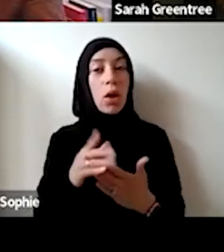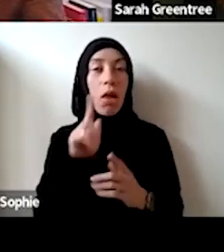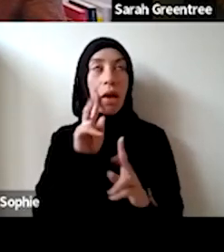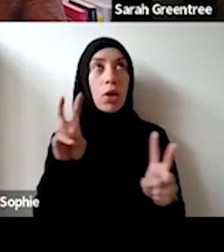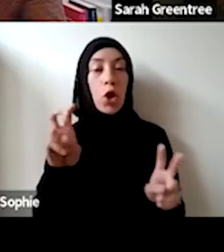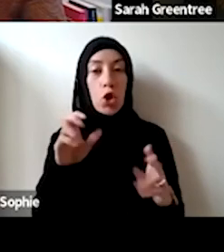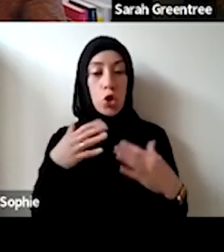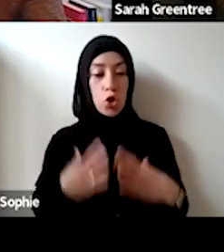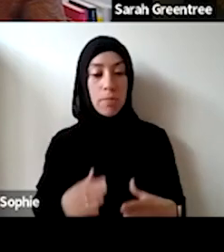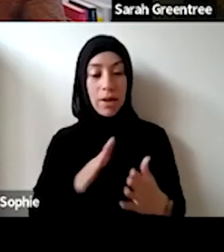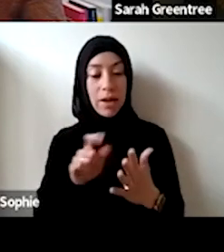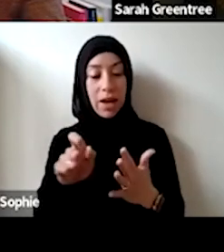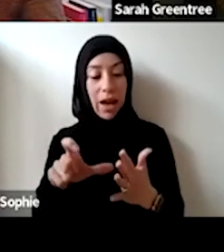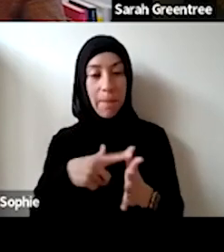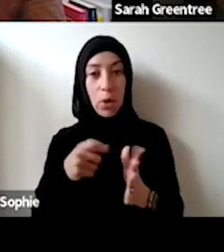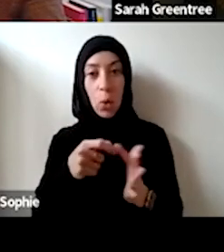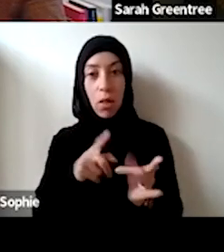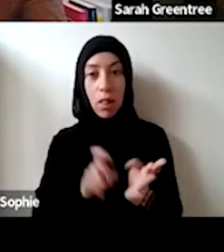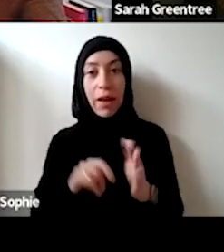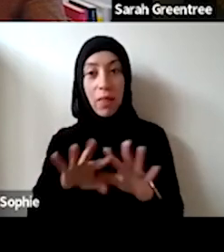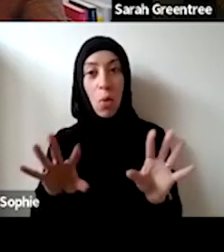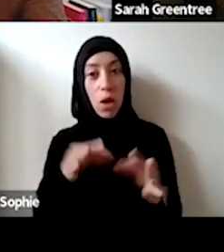as funding the as funding the human capital, and within an organization, and some of the